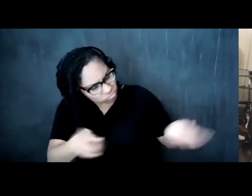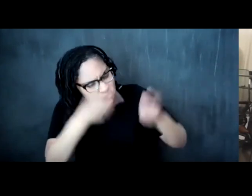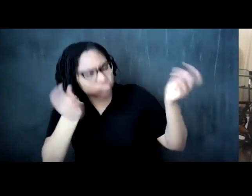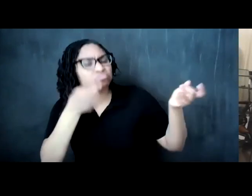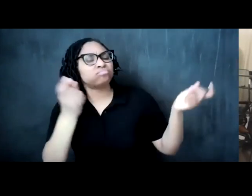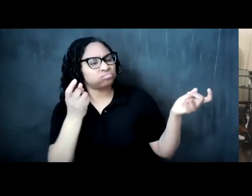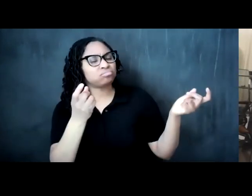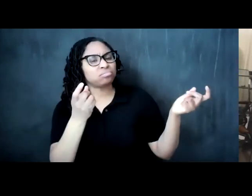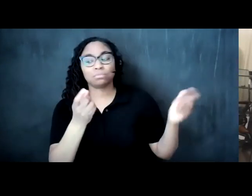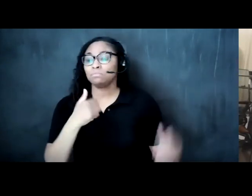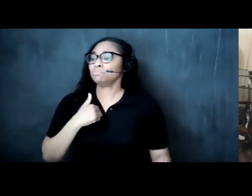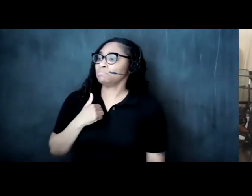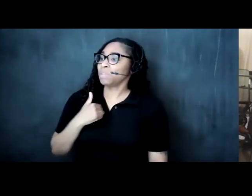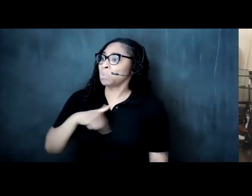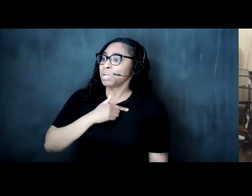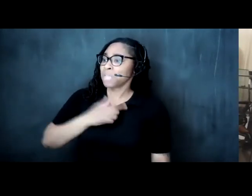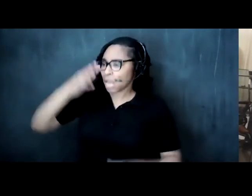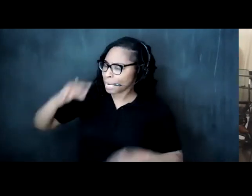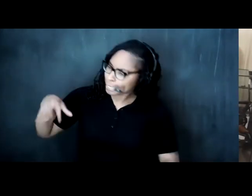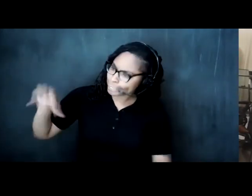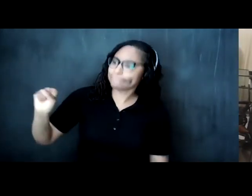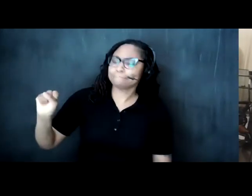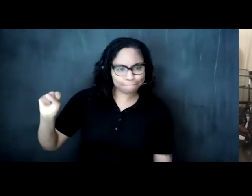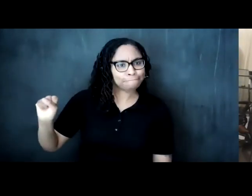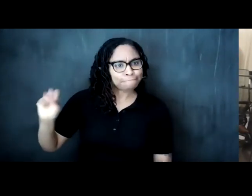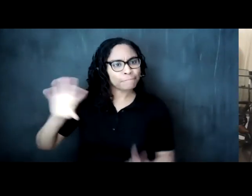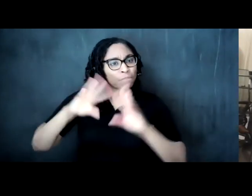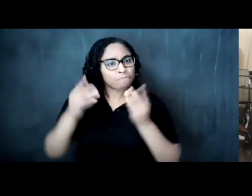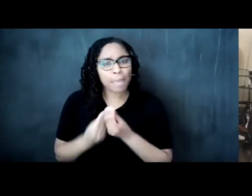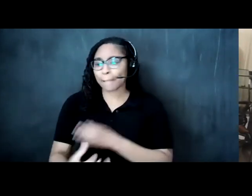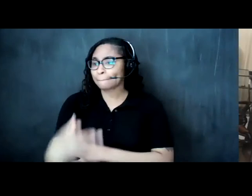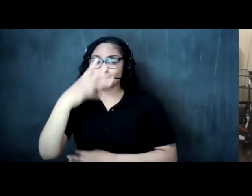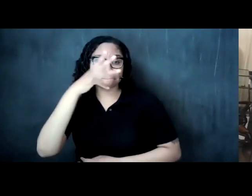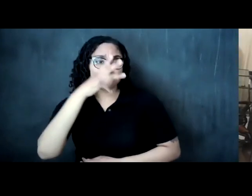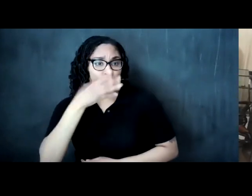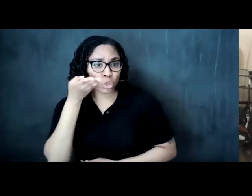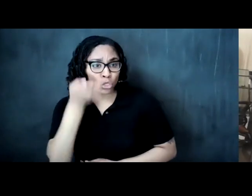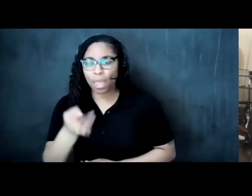so we did so my family and i my mother was in town we we all dressed in white